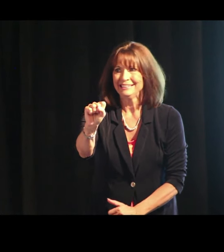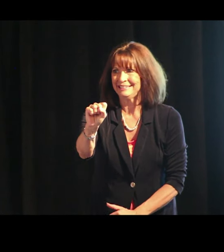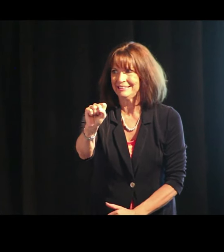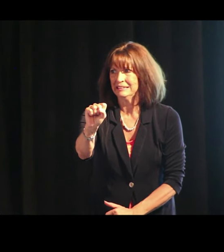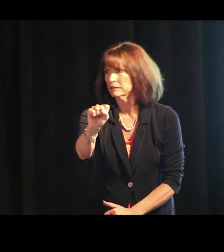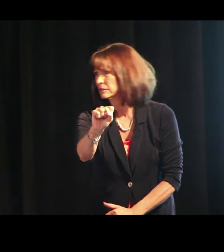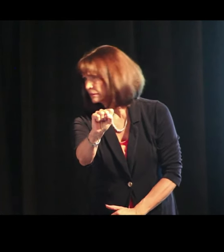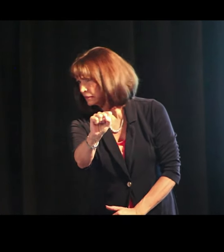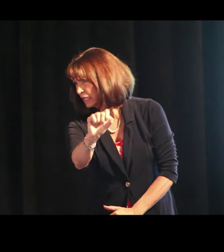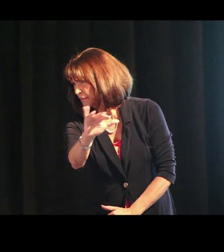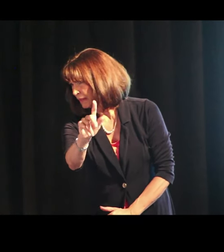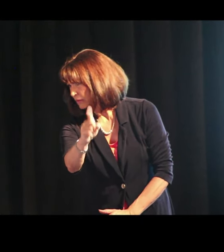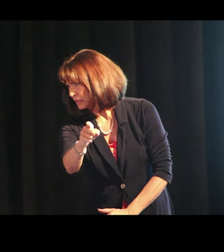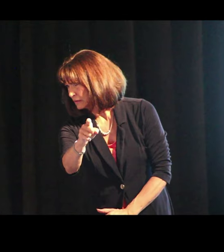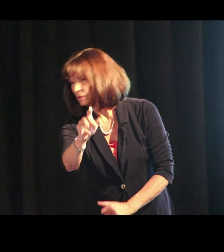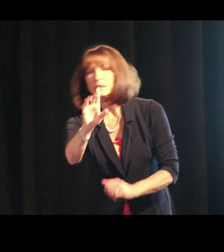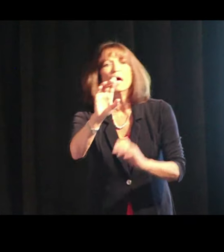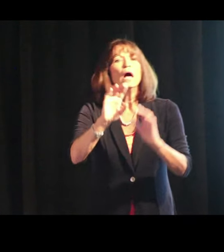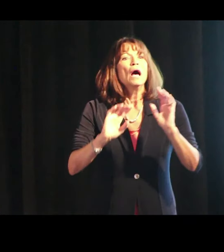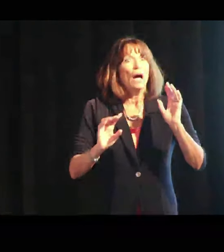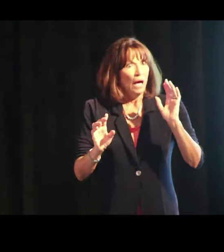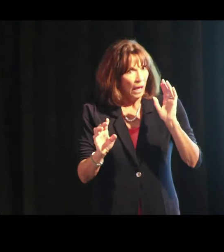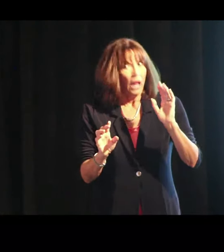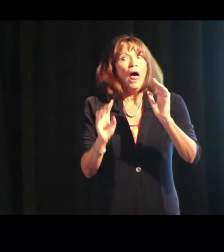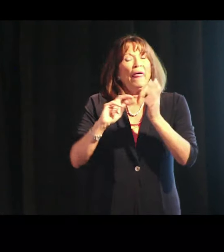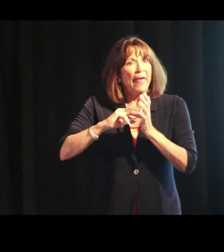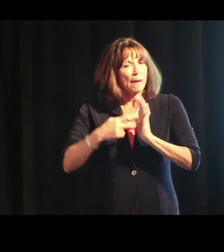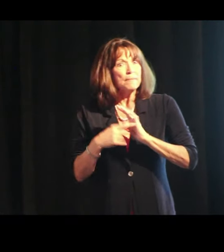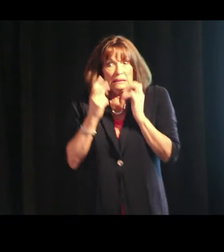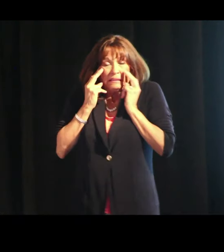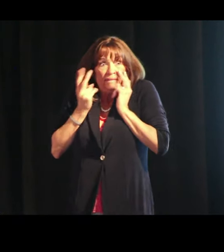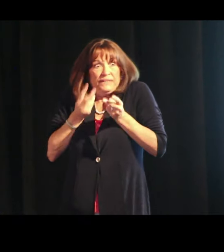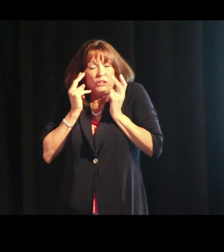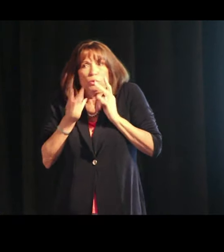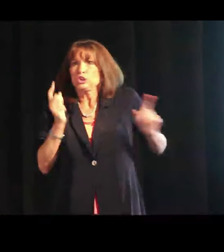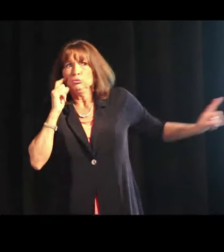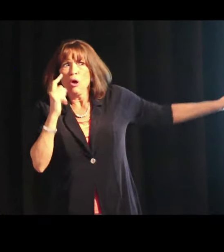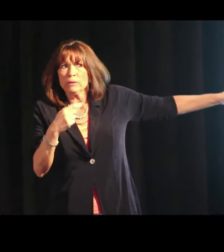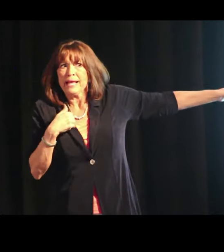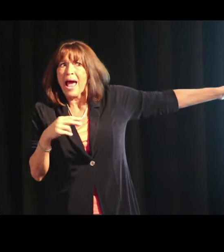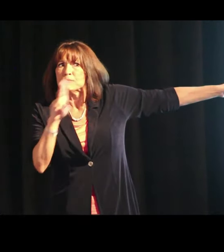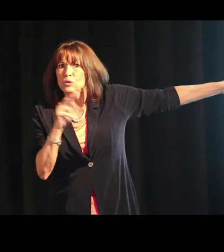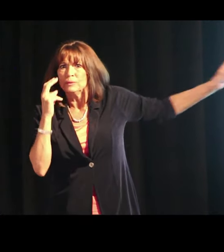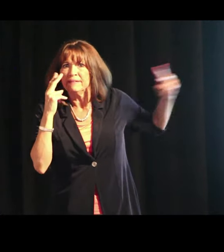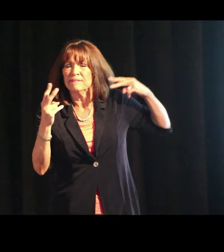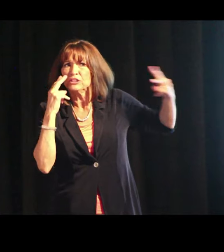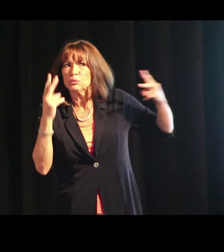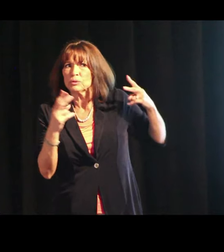multiple literacies, did I spell that right? Which means that I'm using